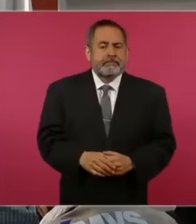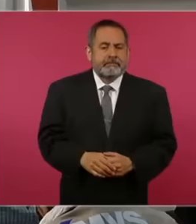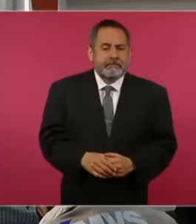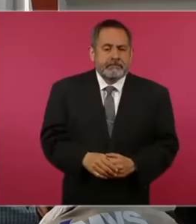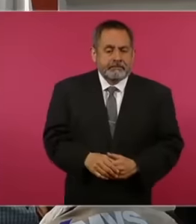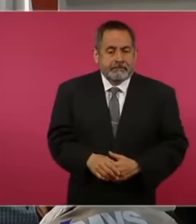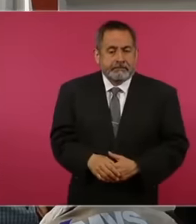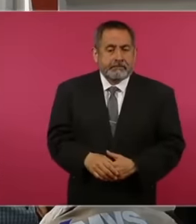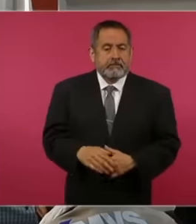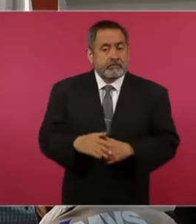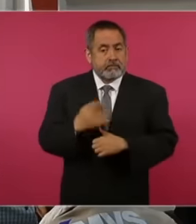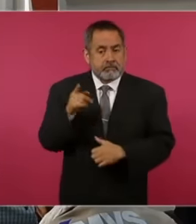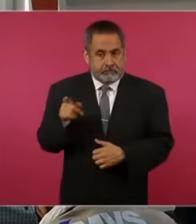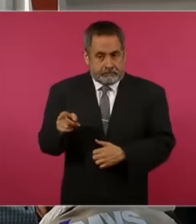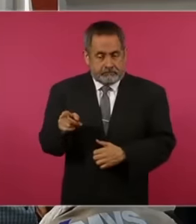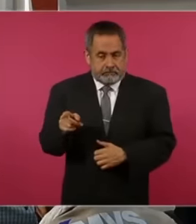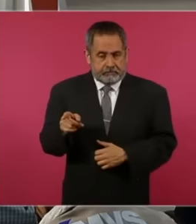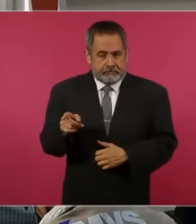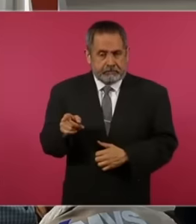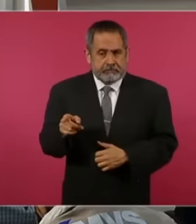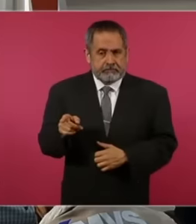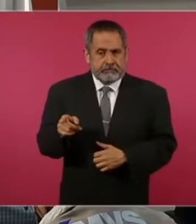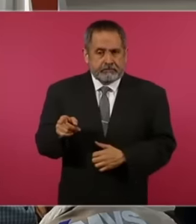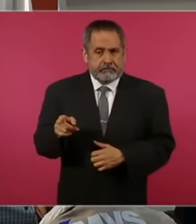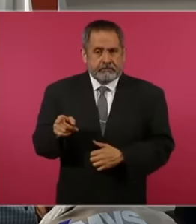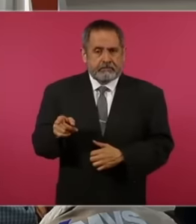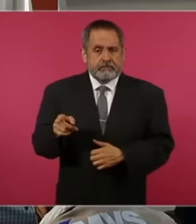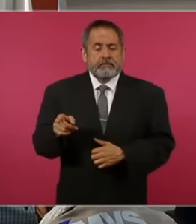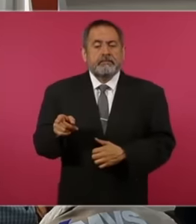this